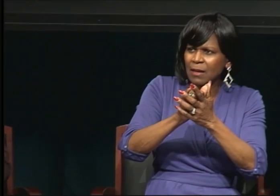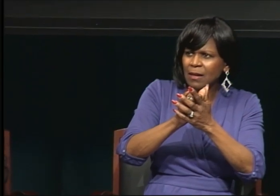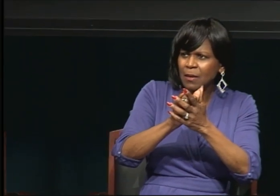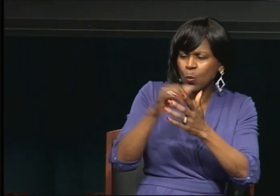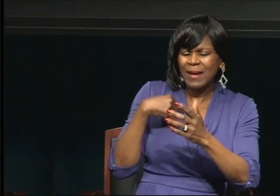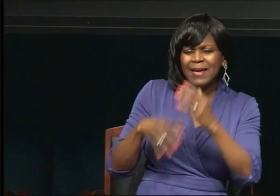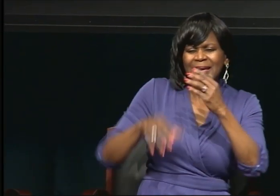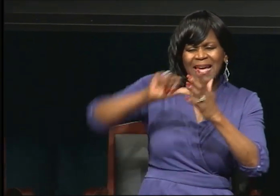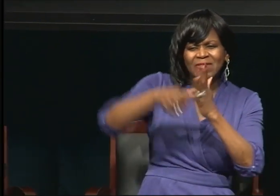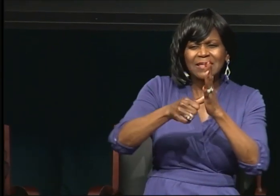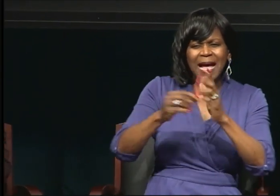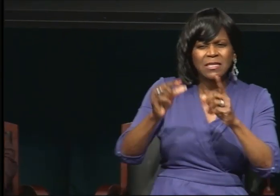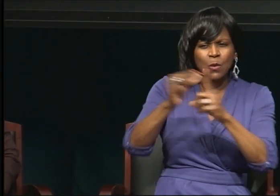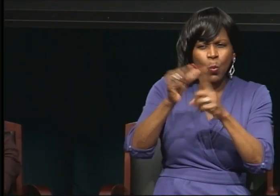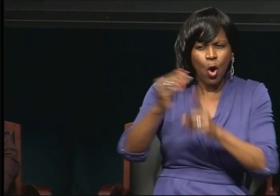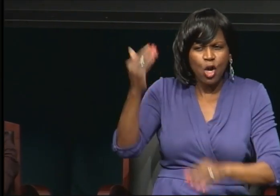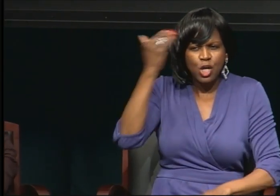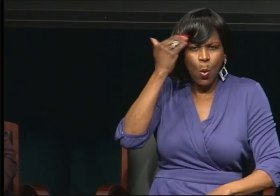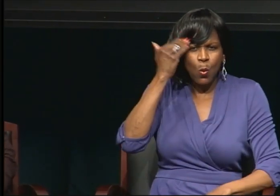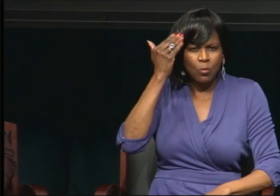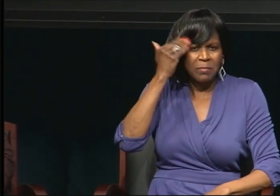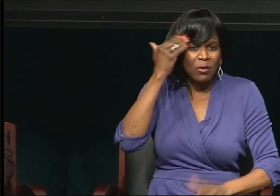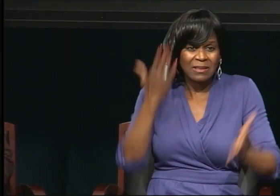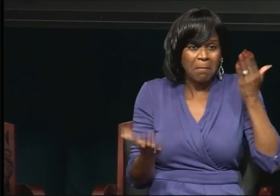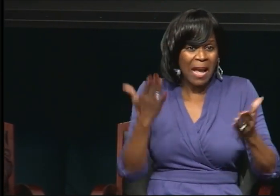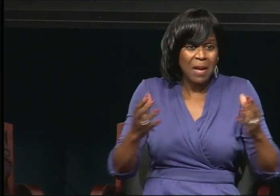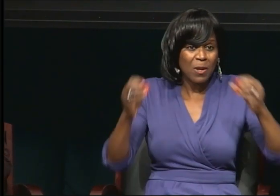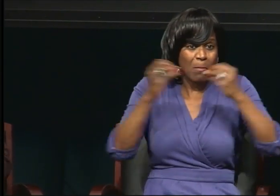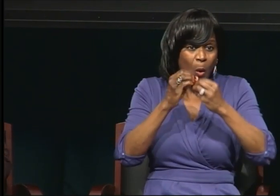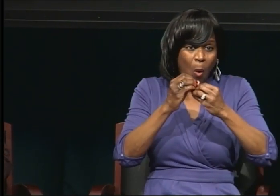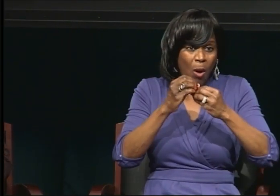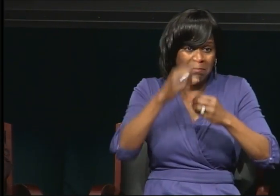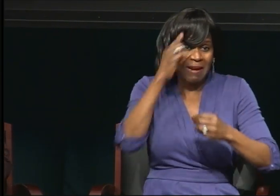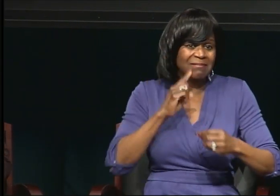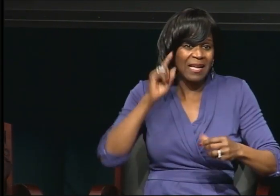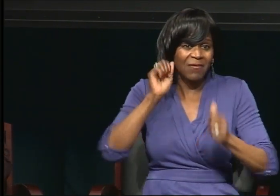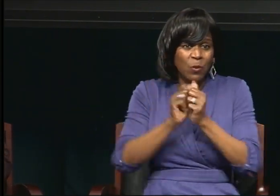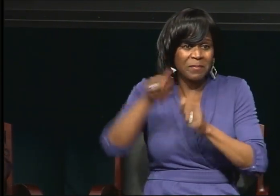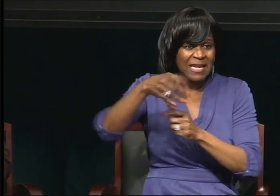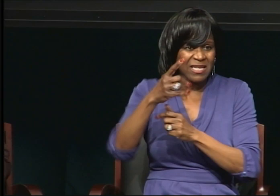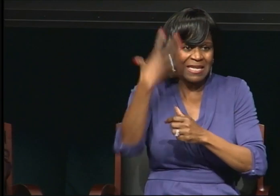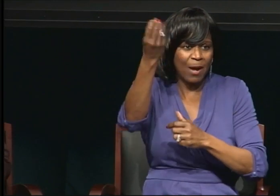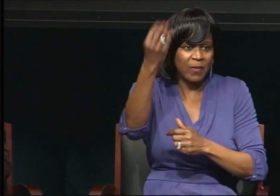there may be more out there that we're not aware of. For example, one professor,